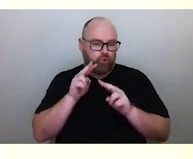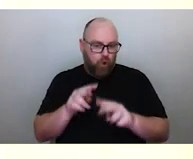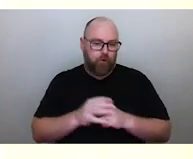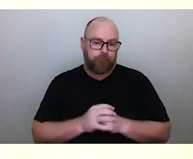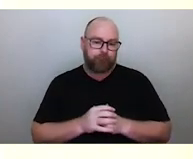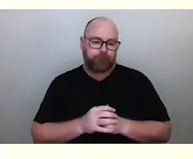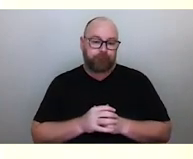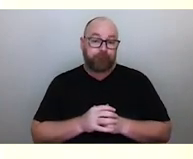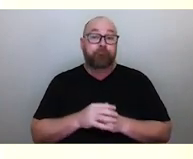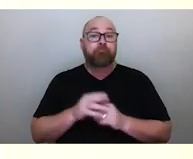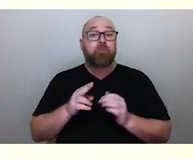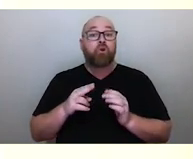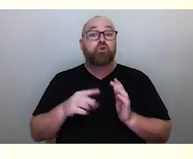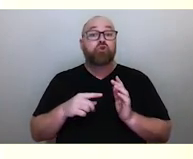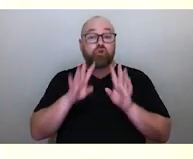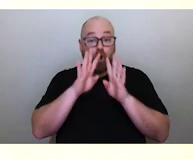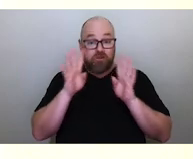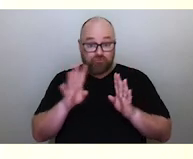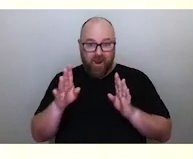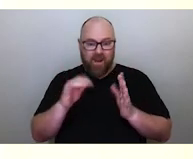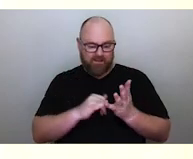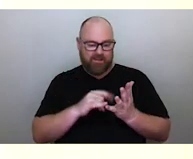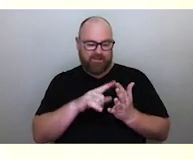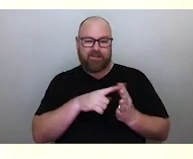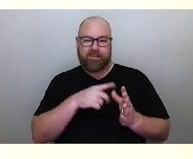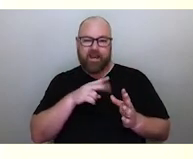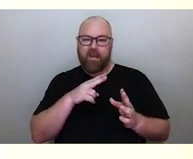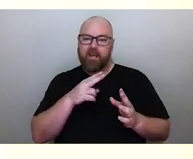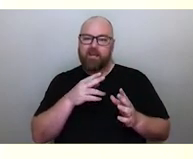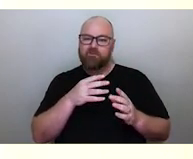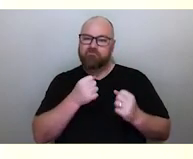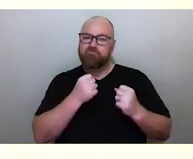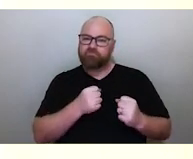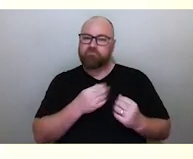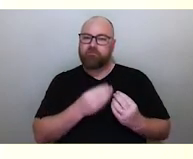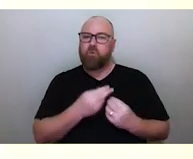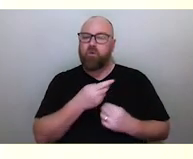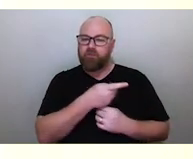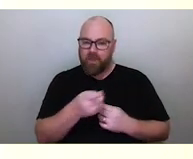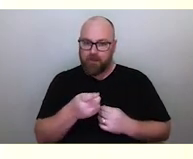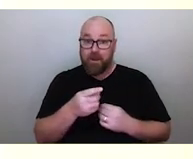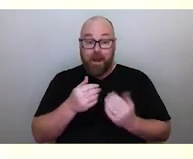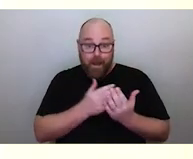being seafaring culture, navigation is critically important. In fact, it's so important